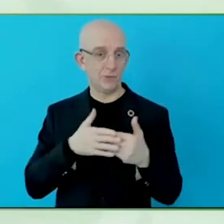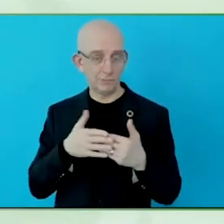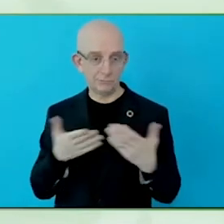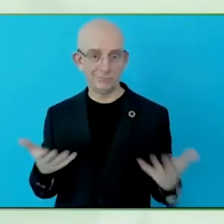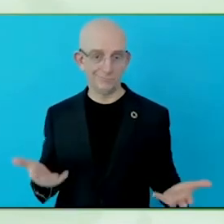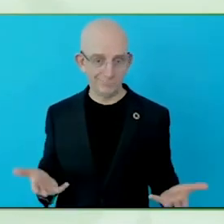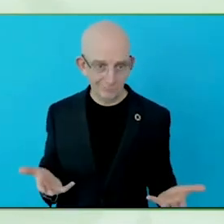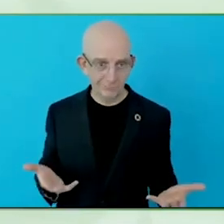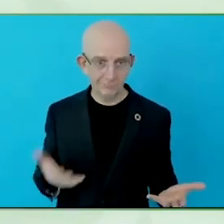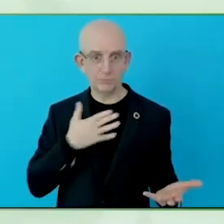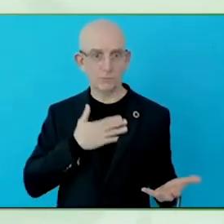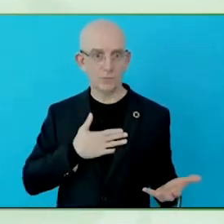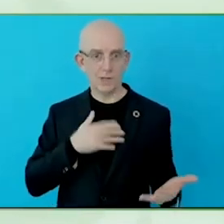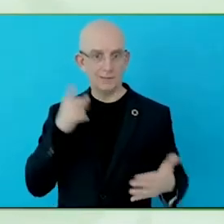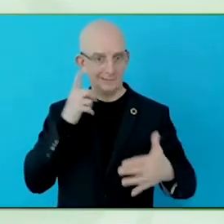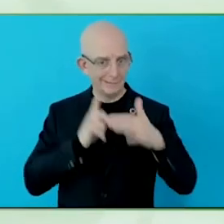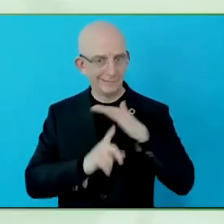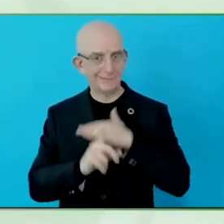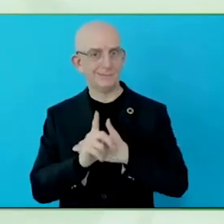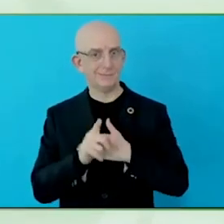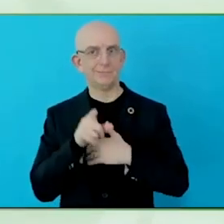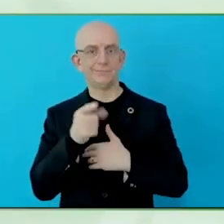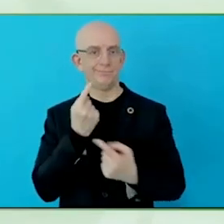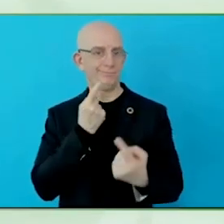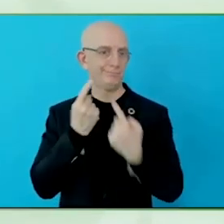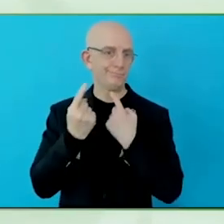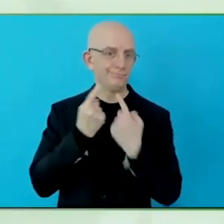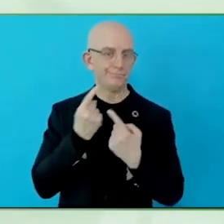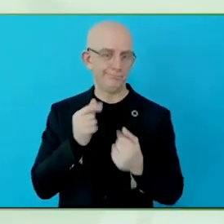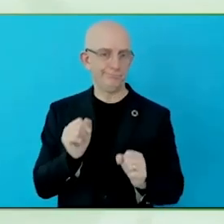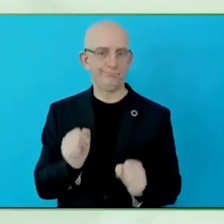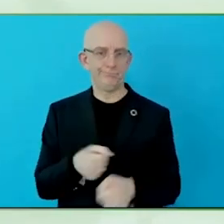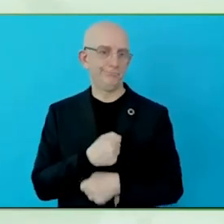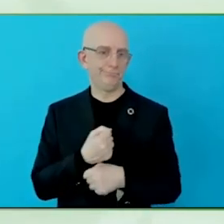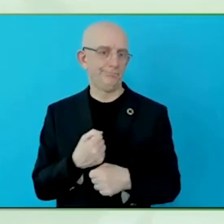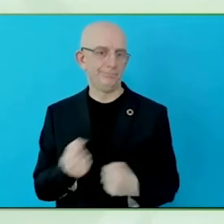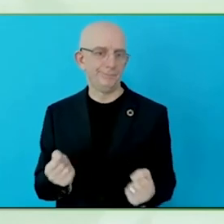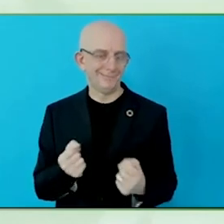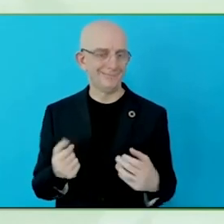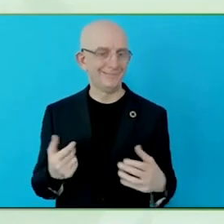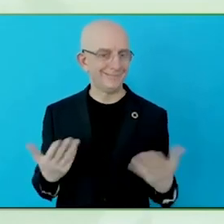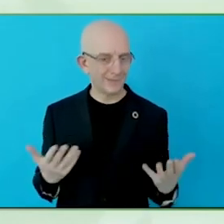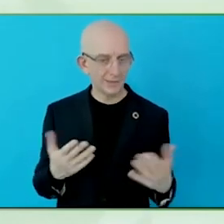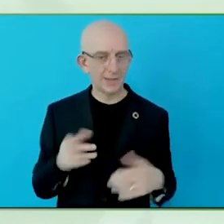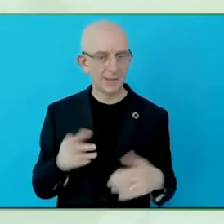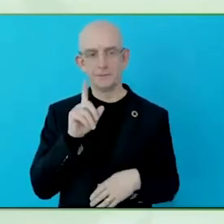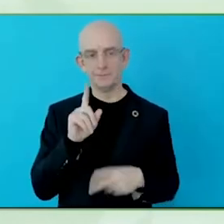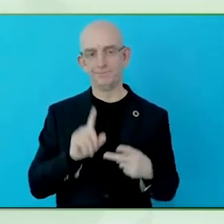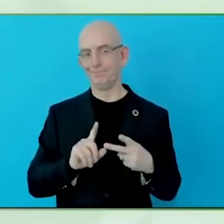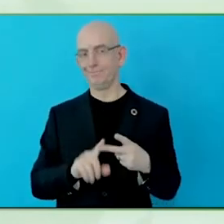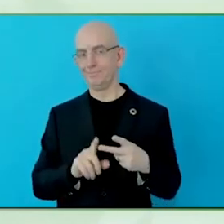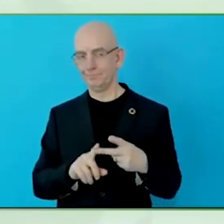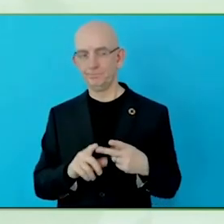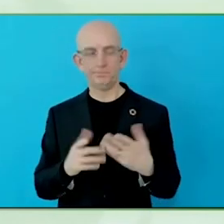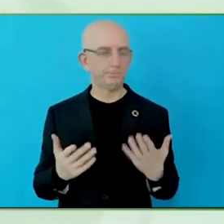solution to have a direct form of communication with your customers. This can be via a contact centre or whatever, and that is one of the